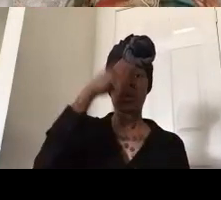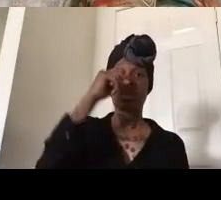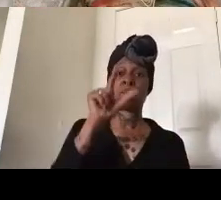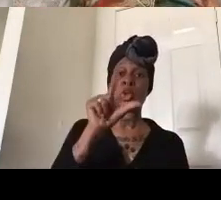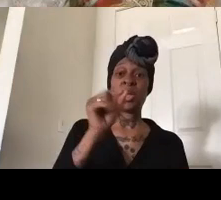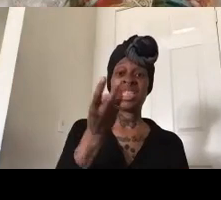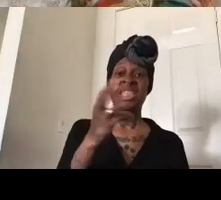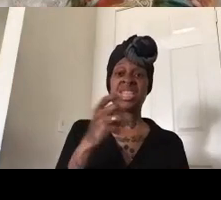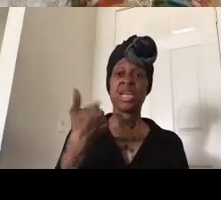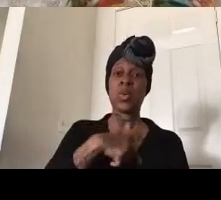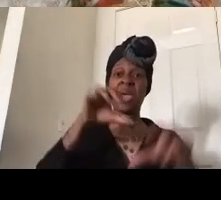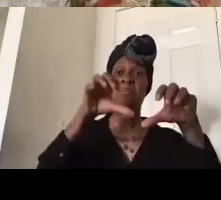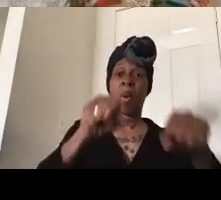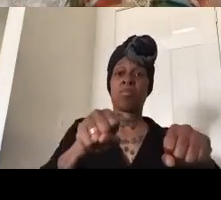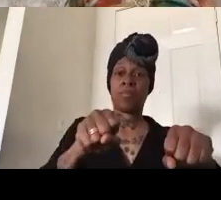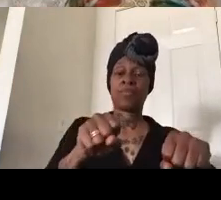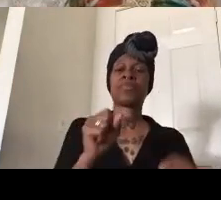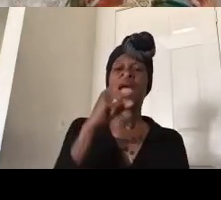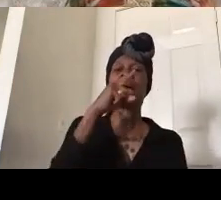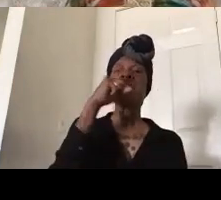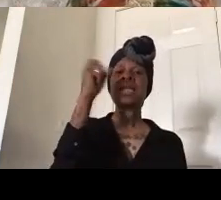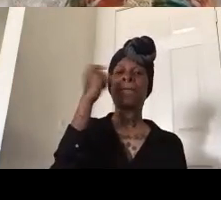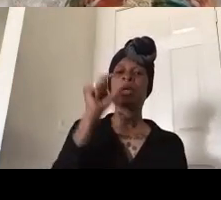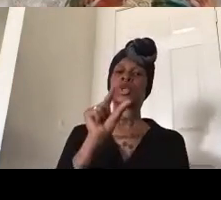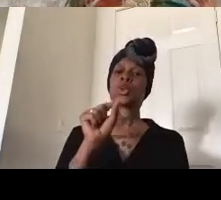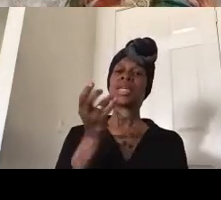by summer of 2017 we realized there's things we have to do for our young